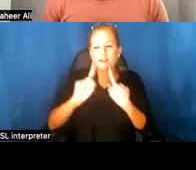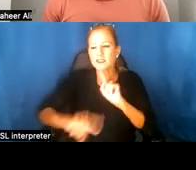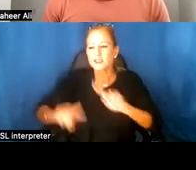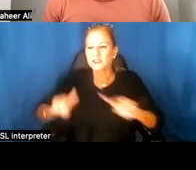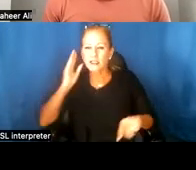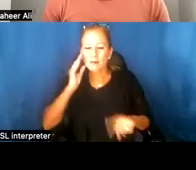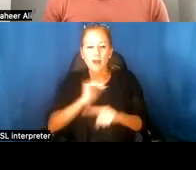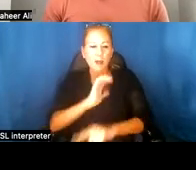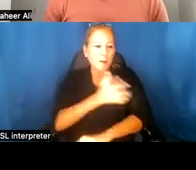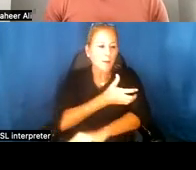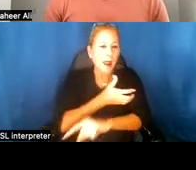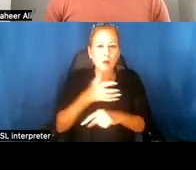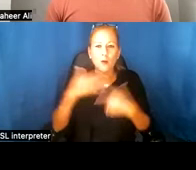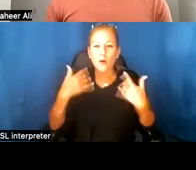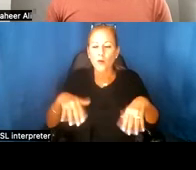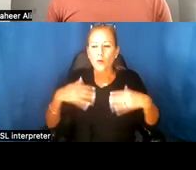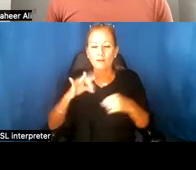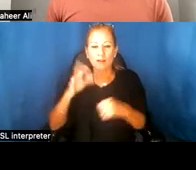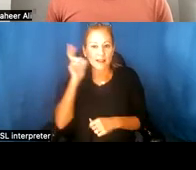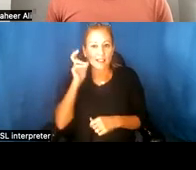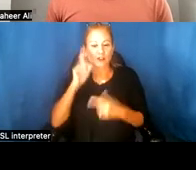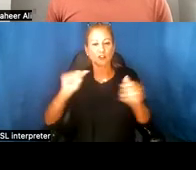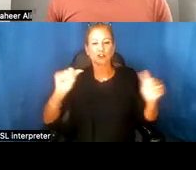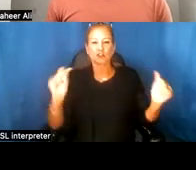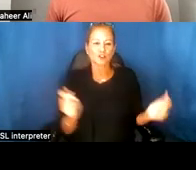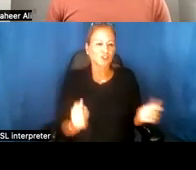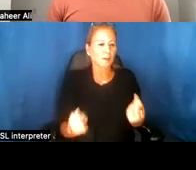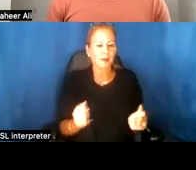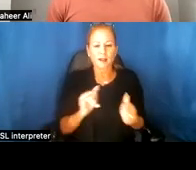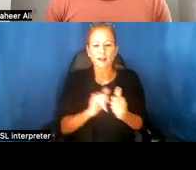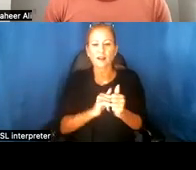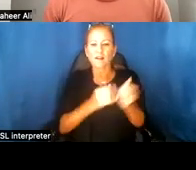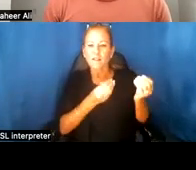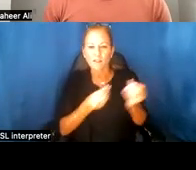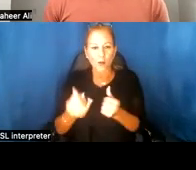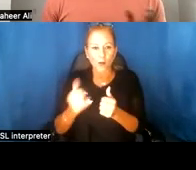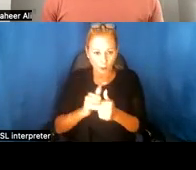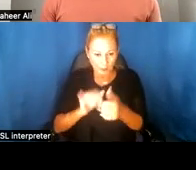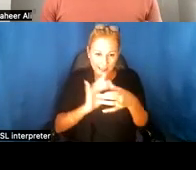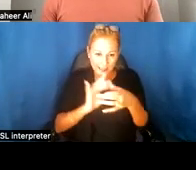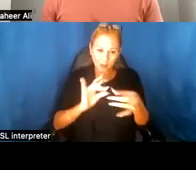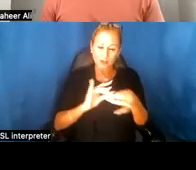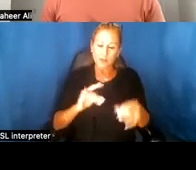the power of listeners in shaping the flow of those narratives. In addition to the exhibition,